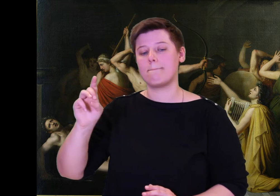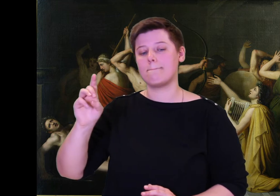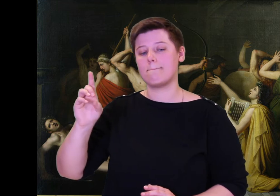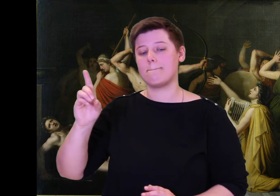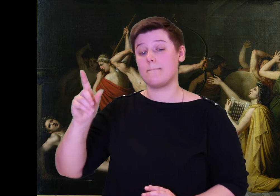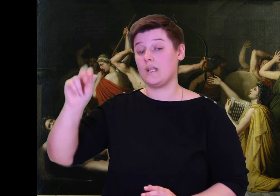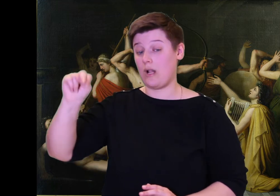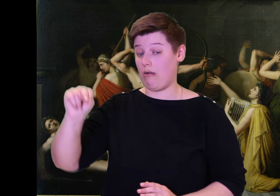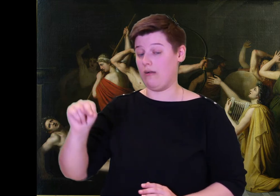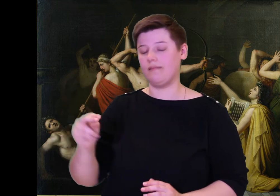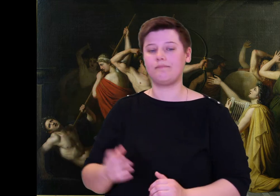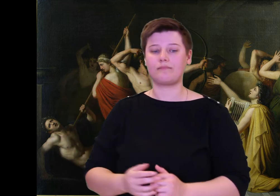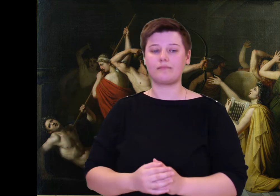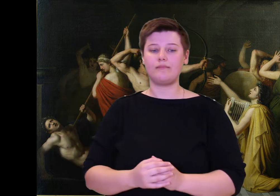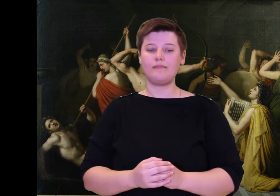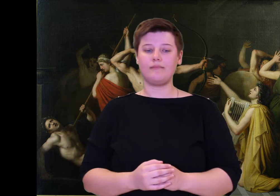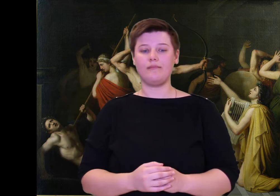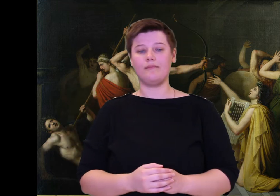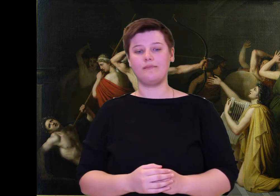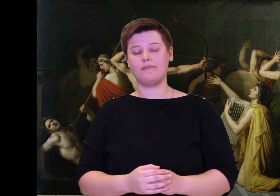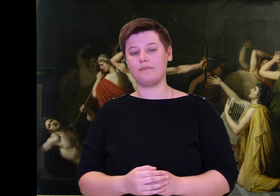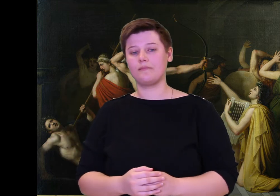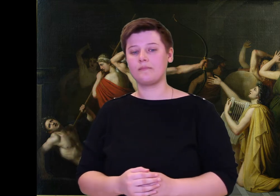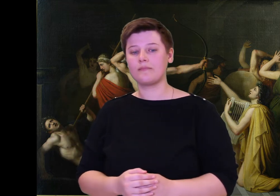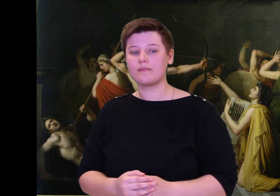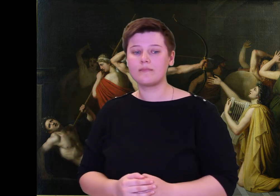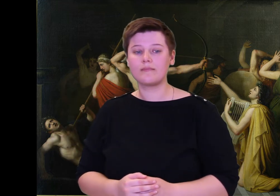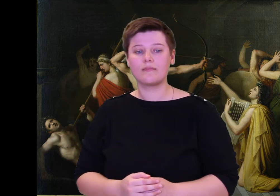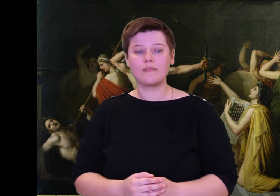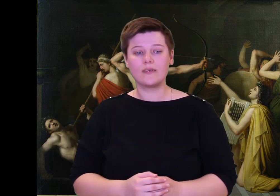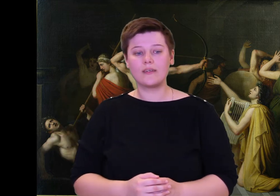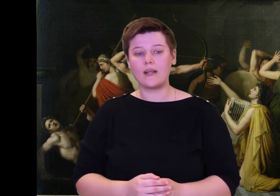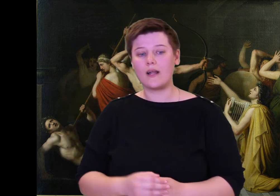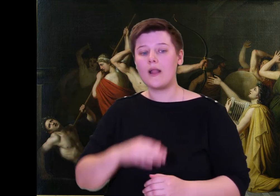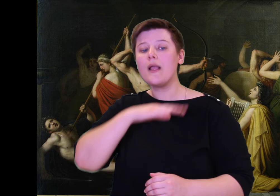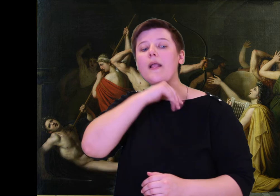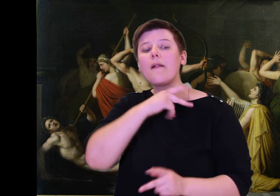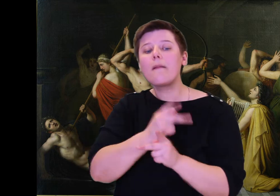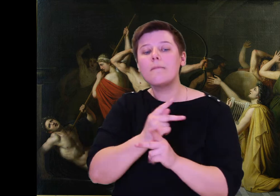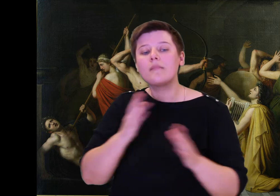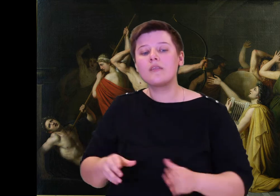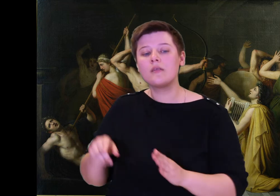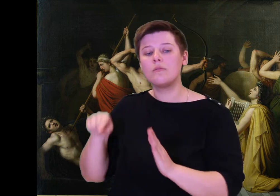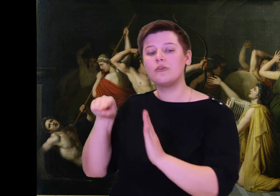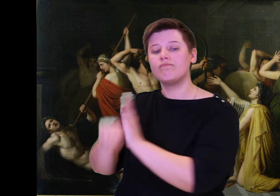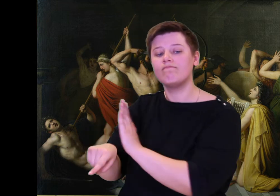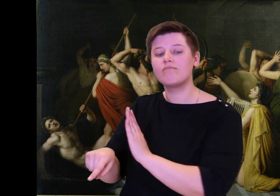They all fell and bit the earth. The other suitors huddled in a corner;